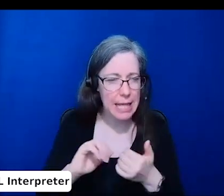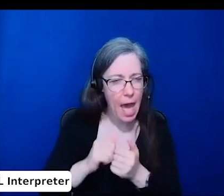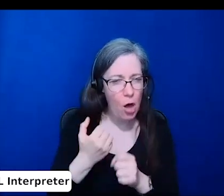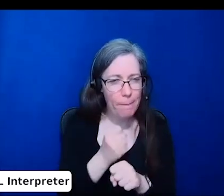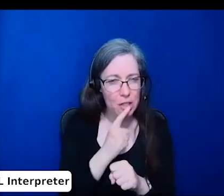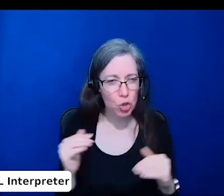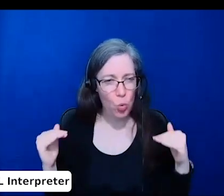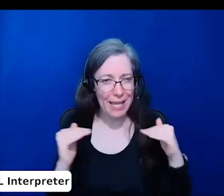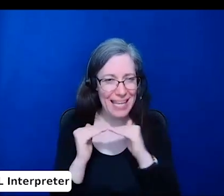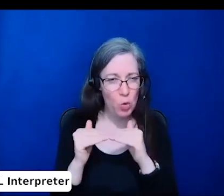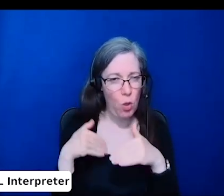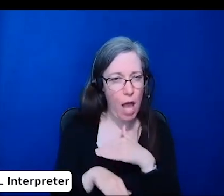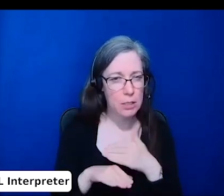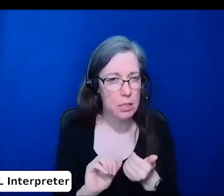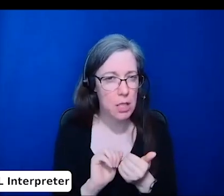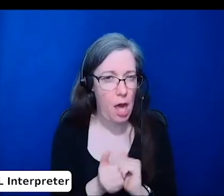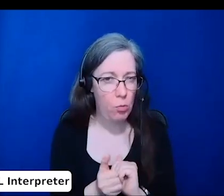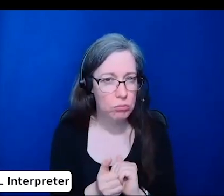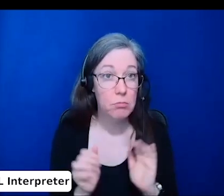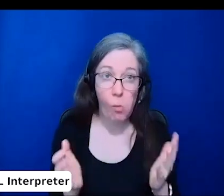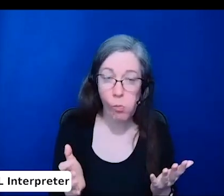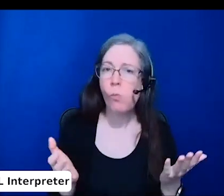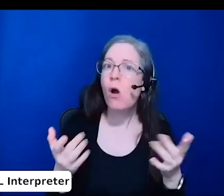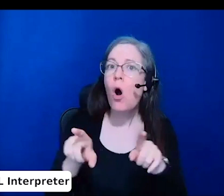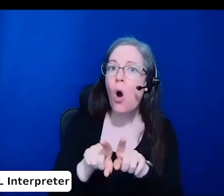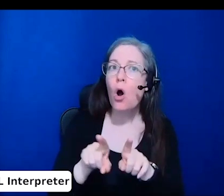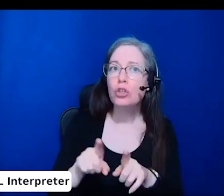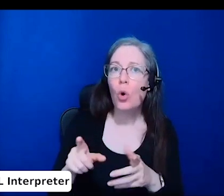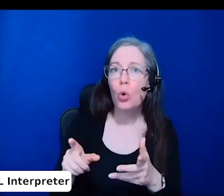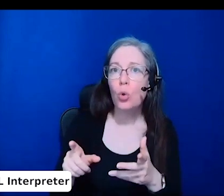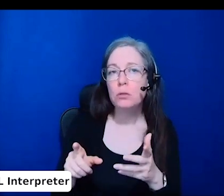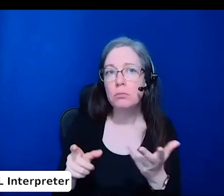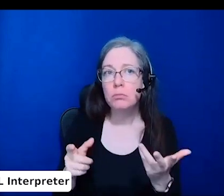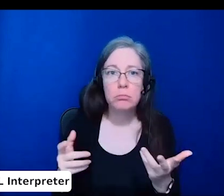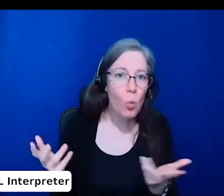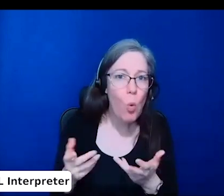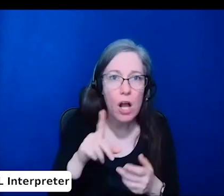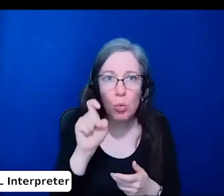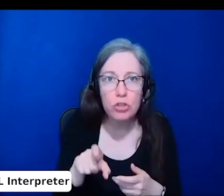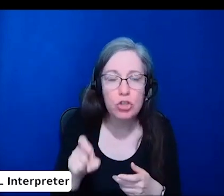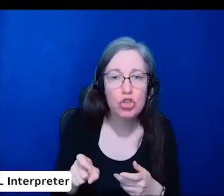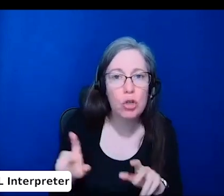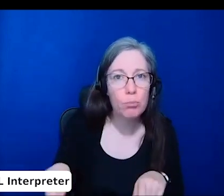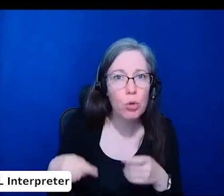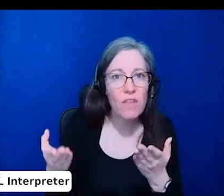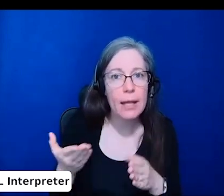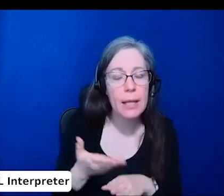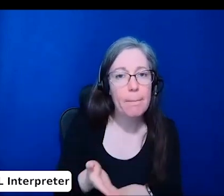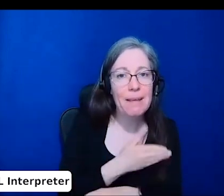They might also consider what questions to provide before the interview, again, to all applicants.